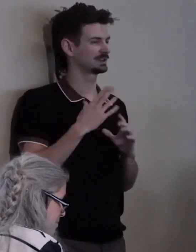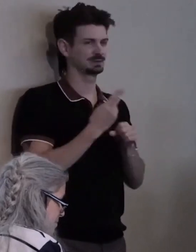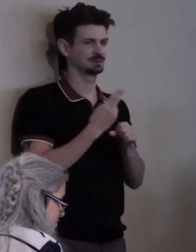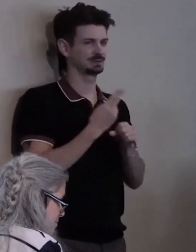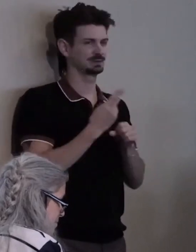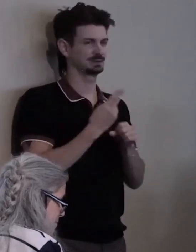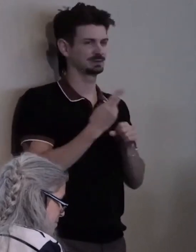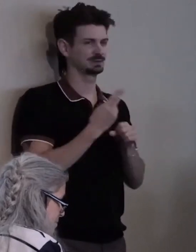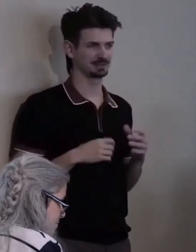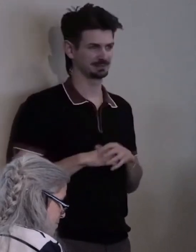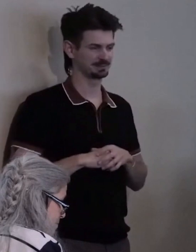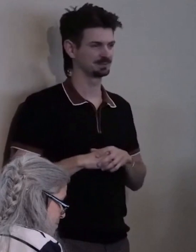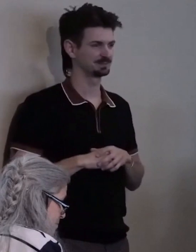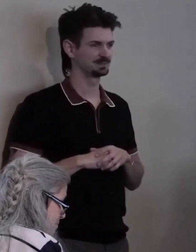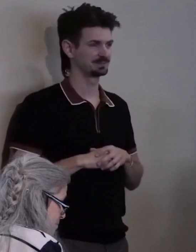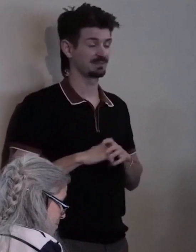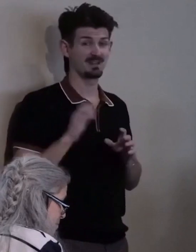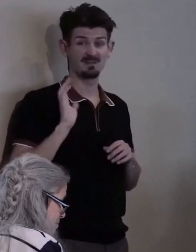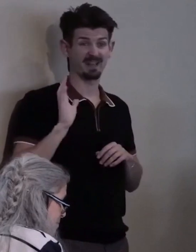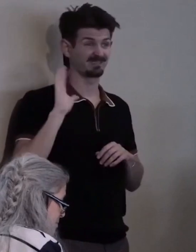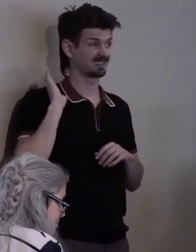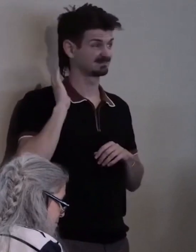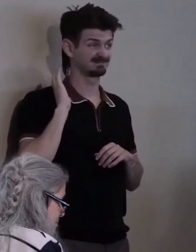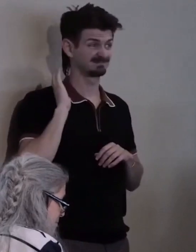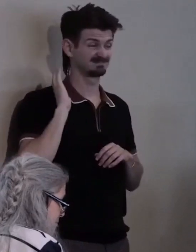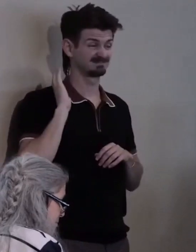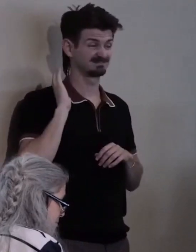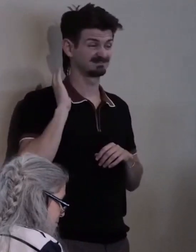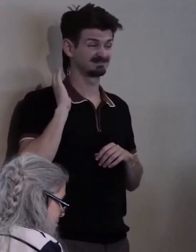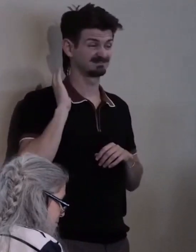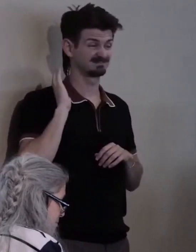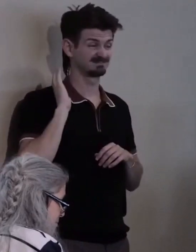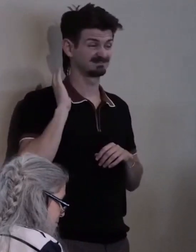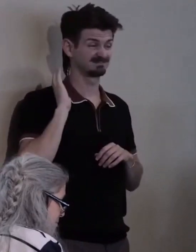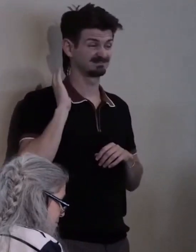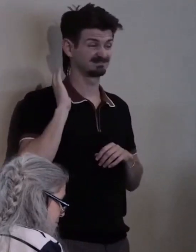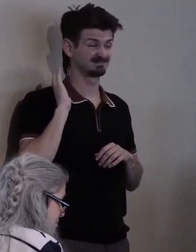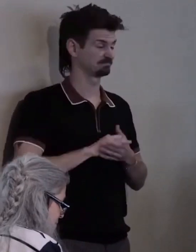that would not have been possible back then.